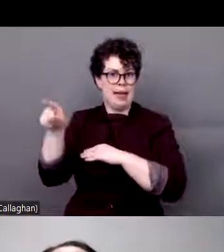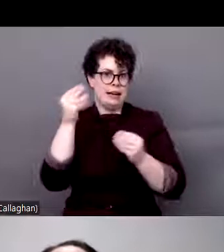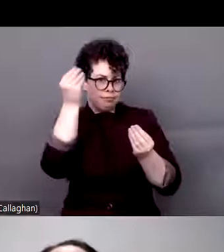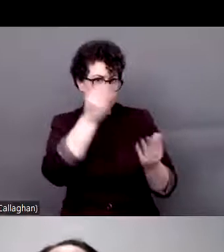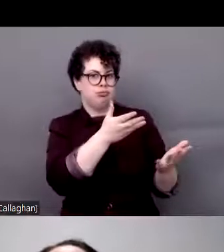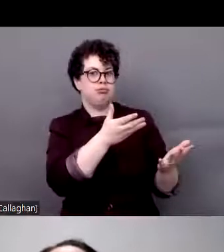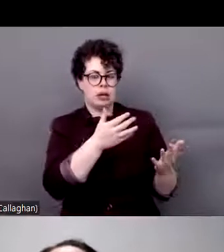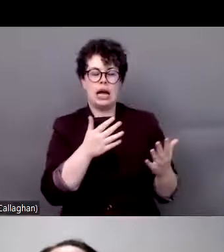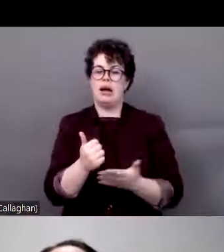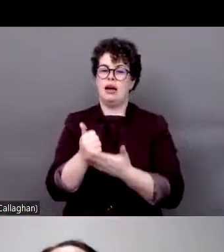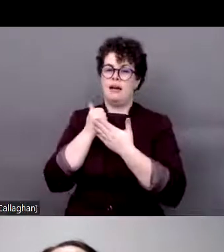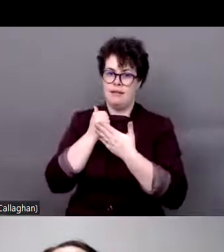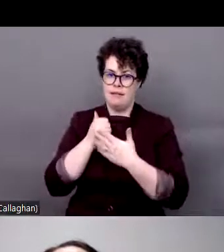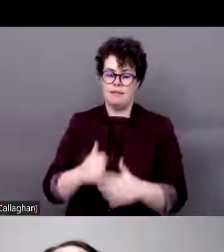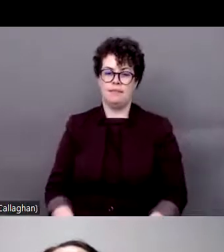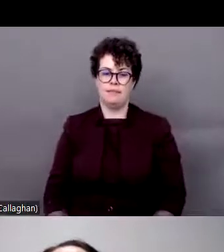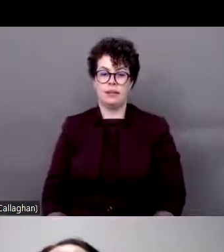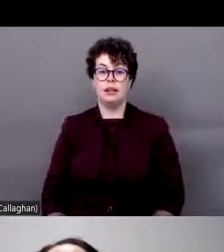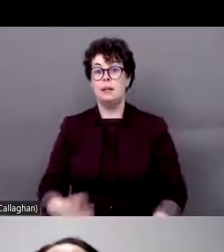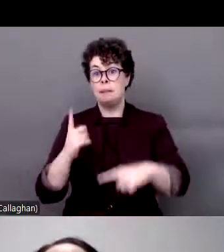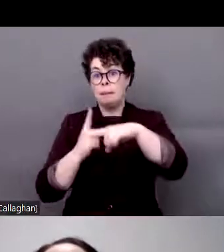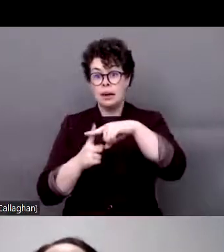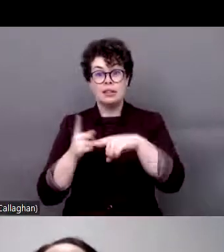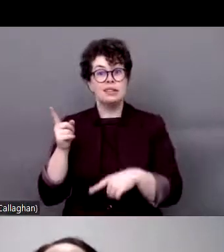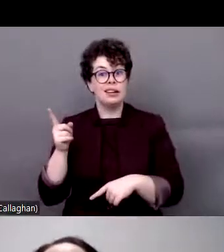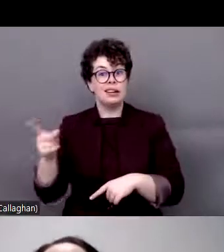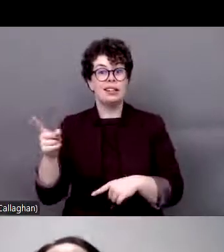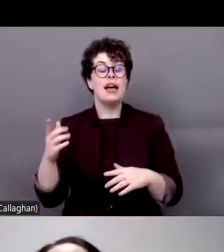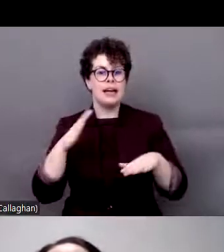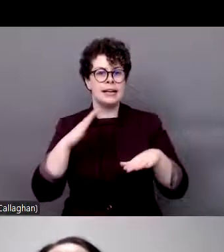Besides, recommendation was given to find budget and covering the